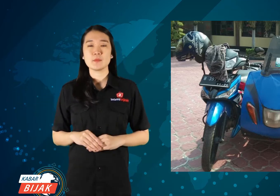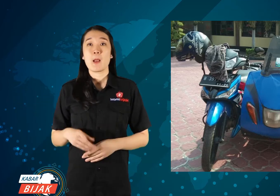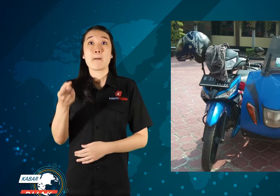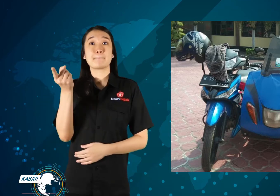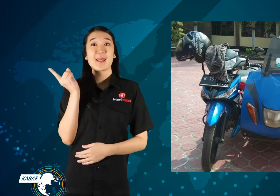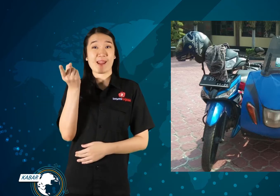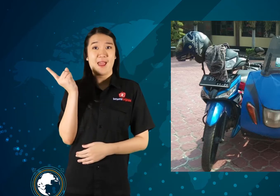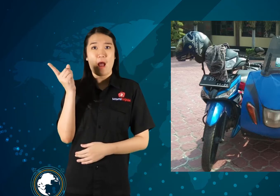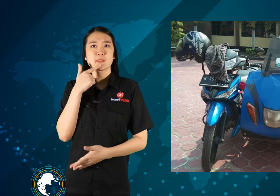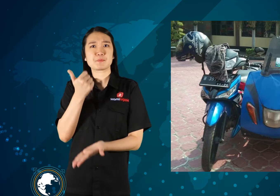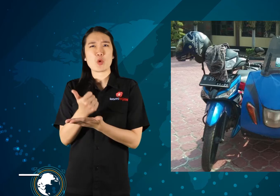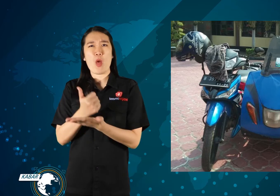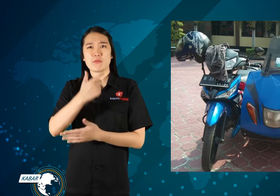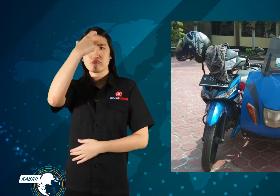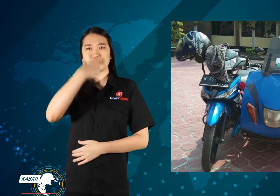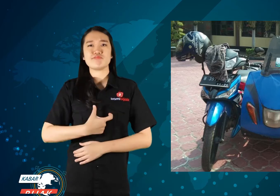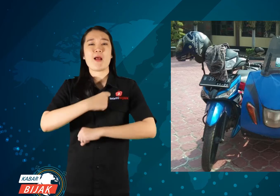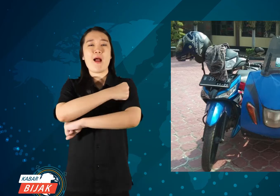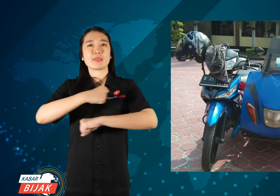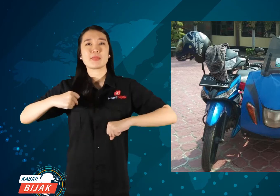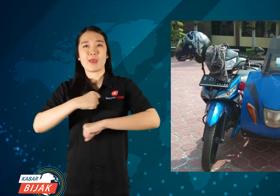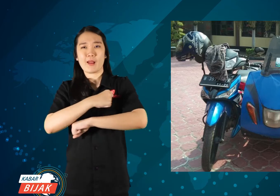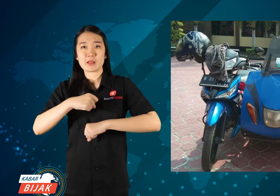They are actually athletes.